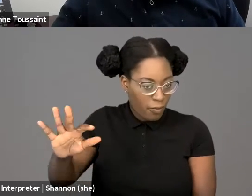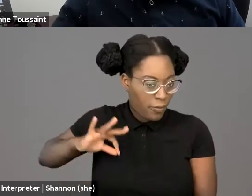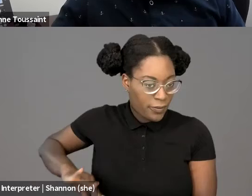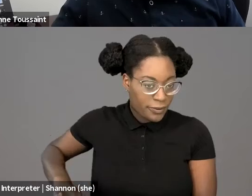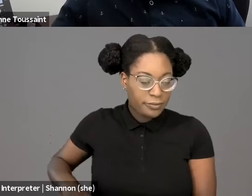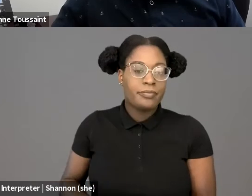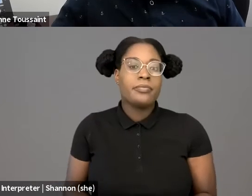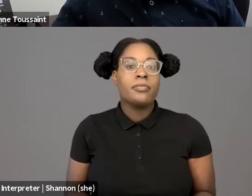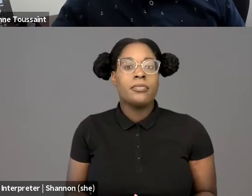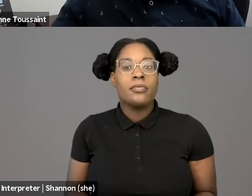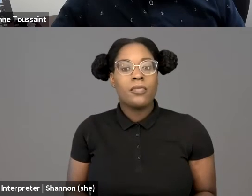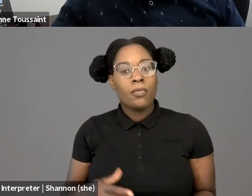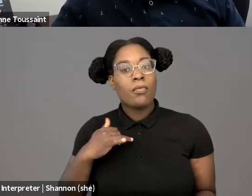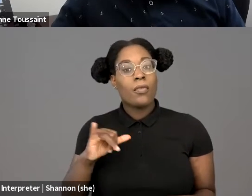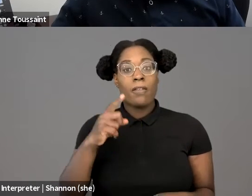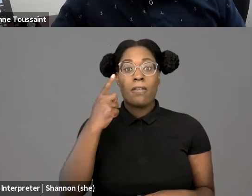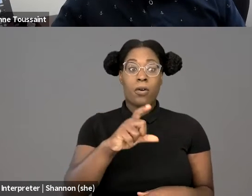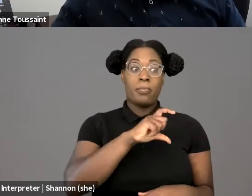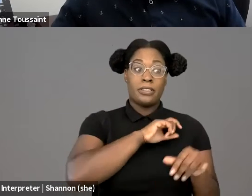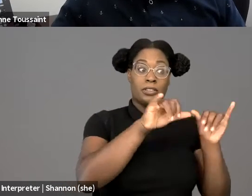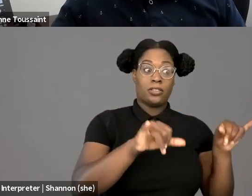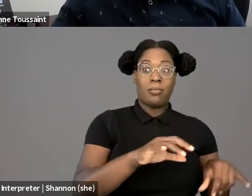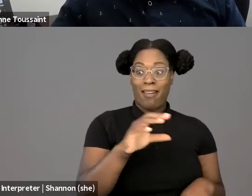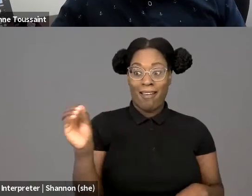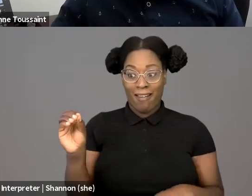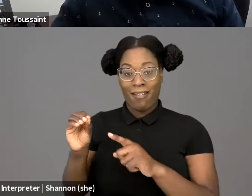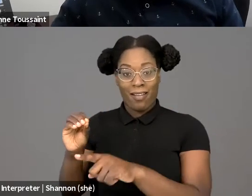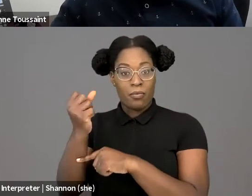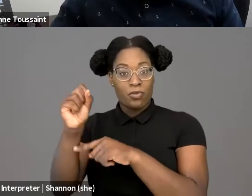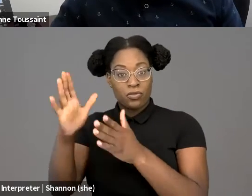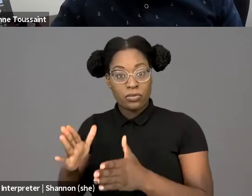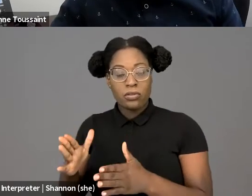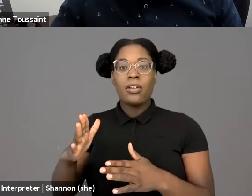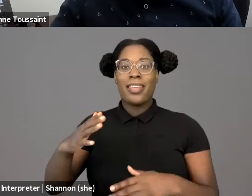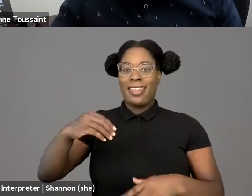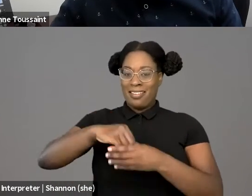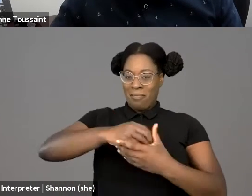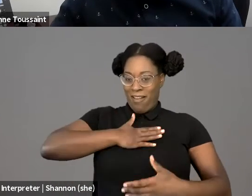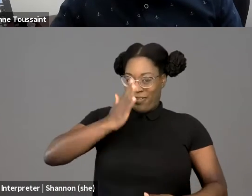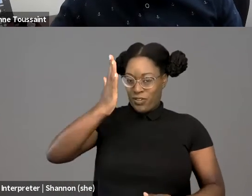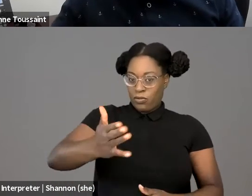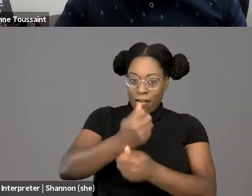and on protest end, everybody will be recording everyone, and that in itself might be a positive,